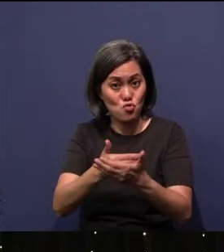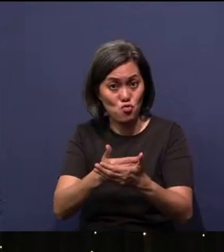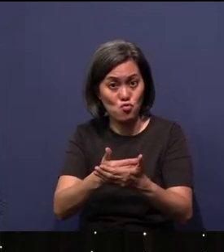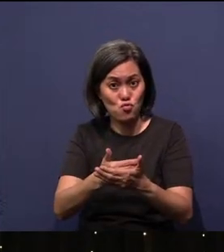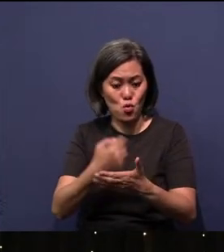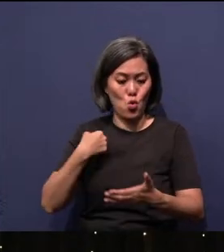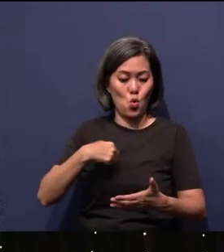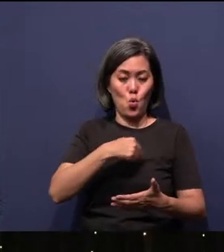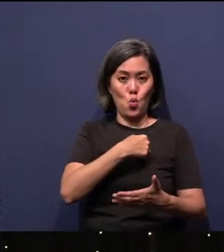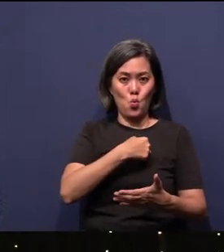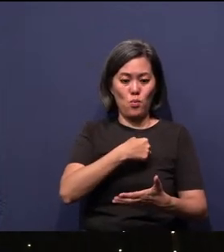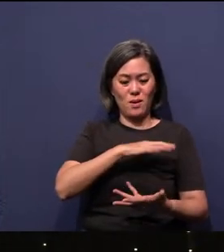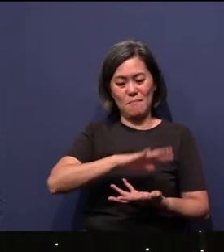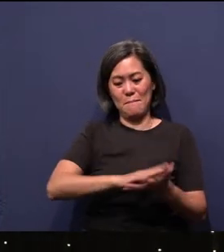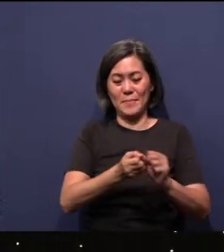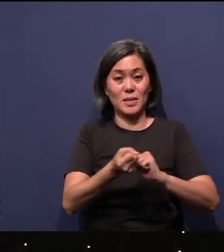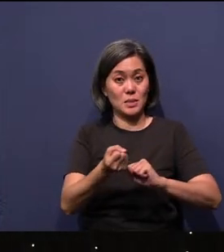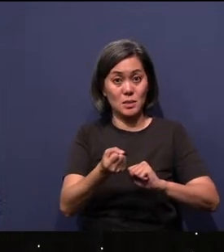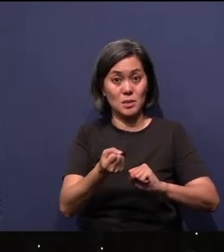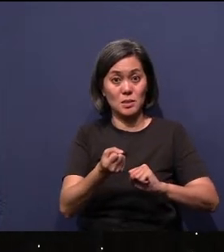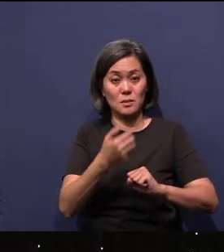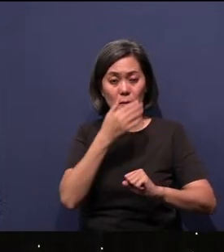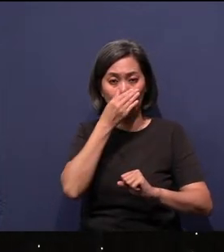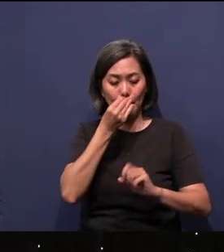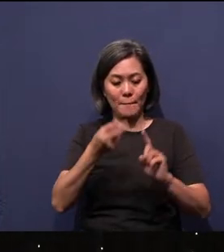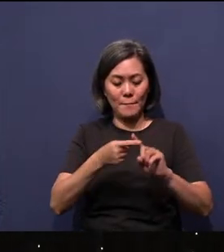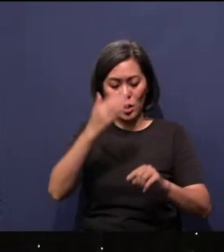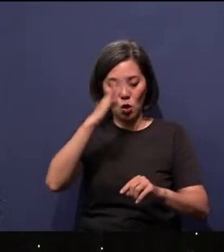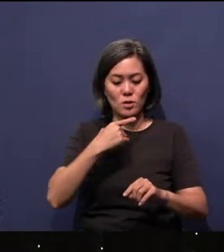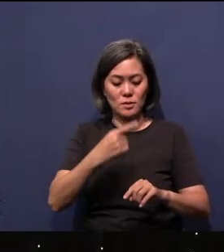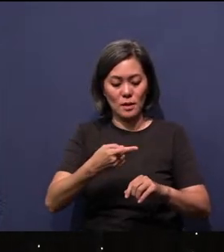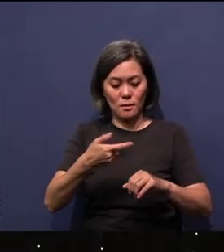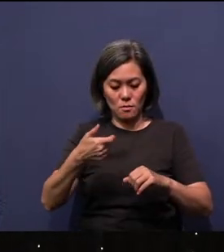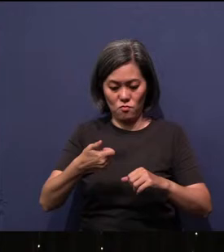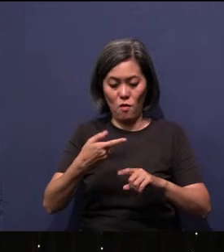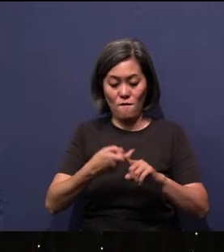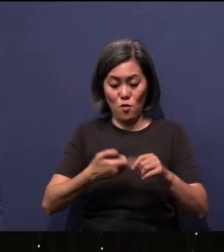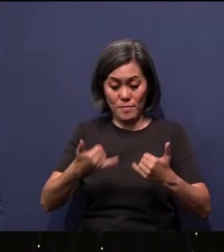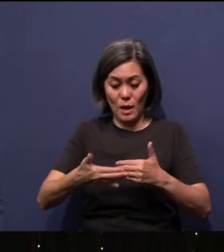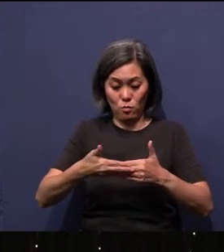ruin. And God said, "From here I will give you Christ so